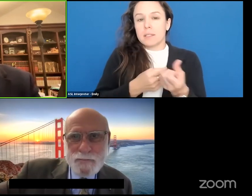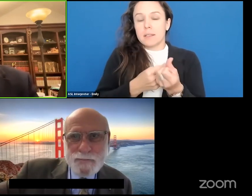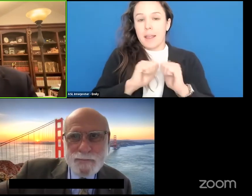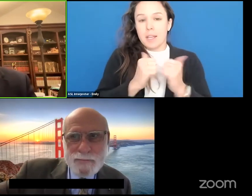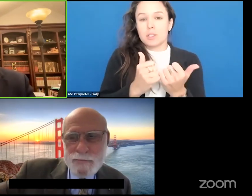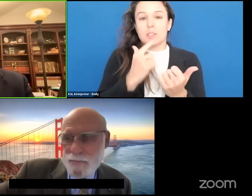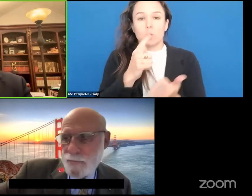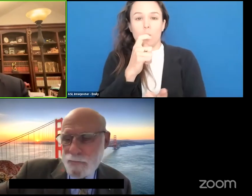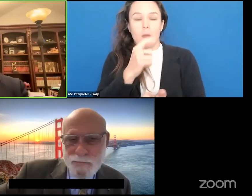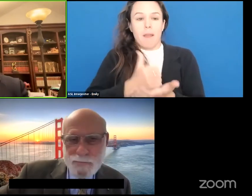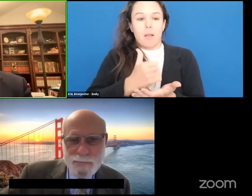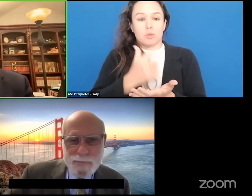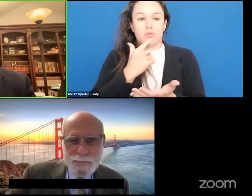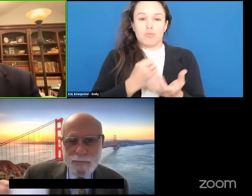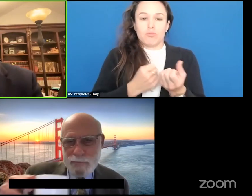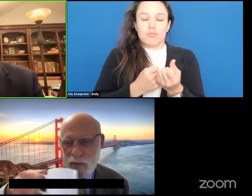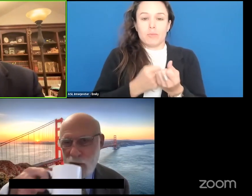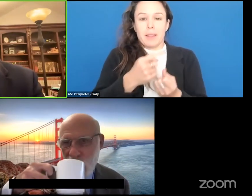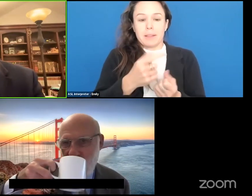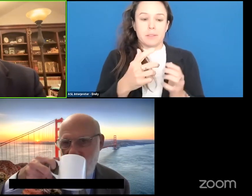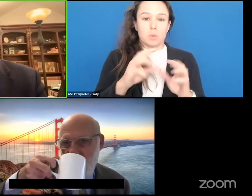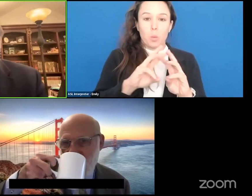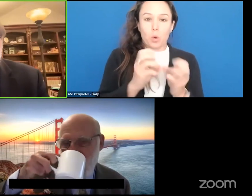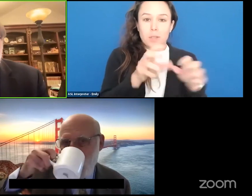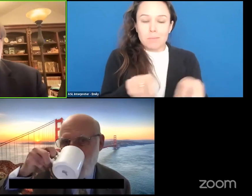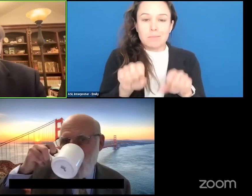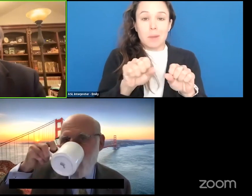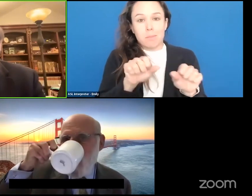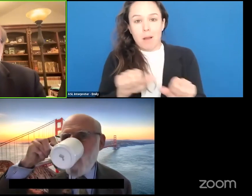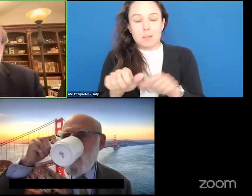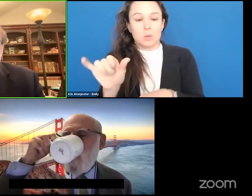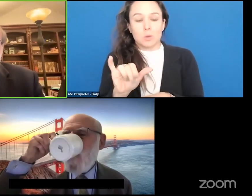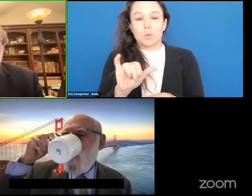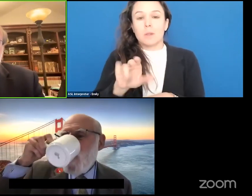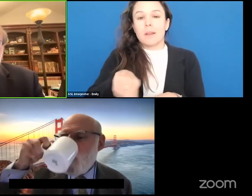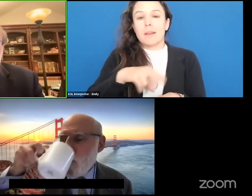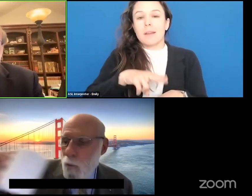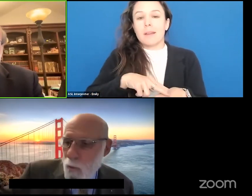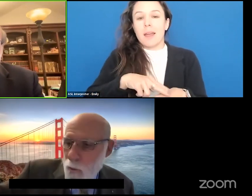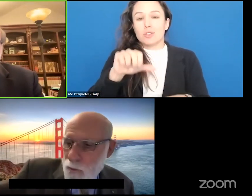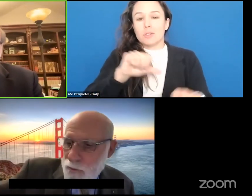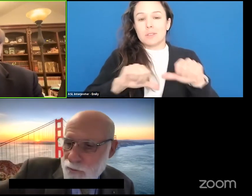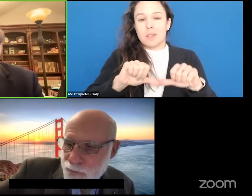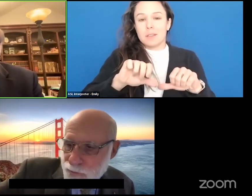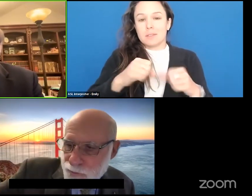agenda possible -- the National Science Foundation and also the National Institute on Disability